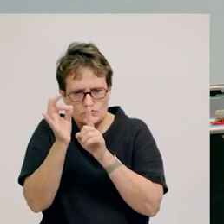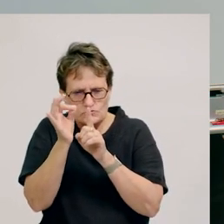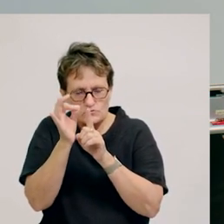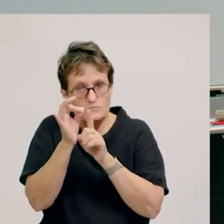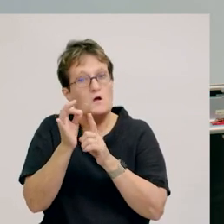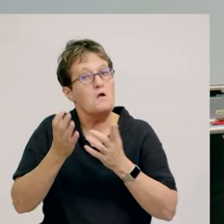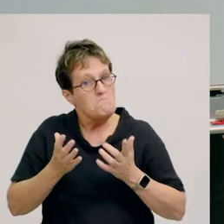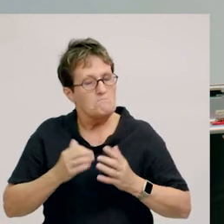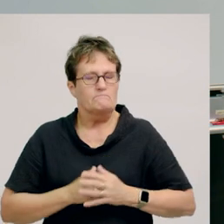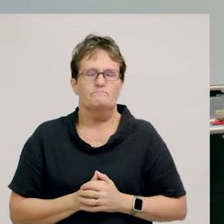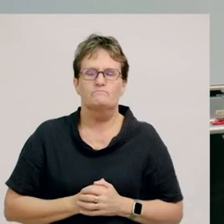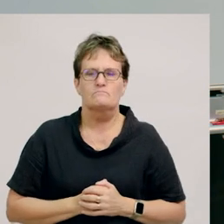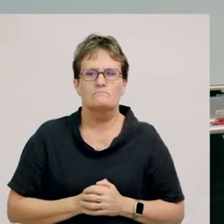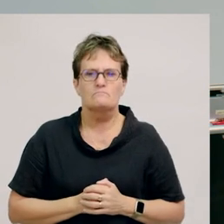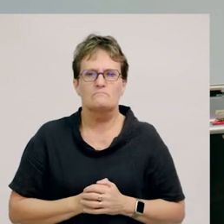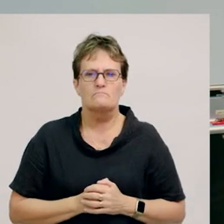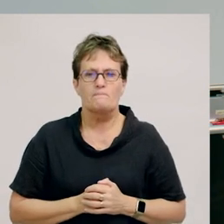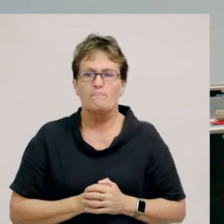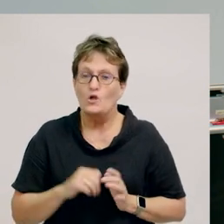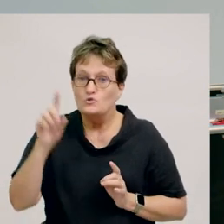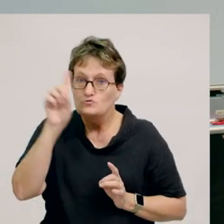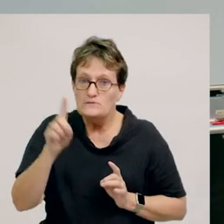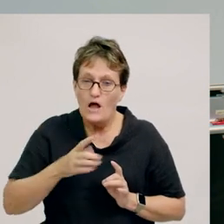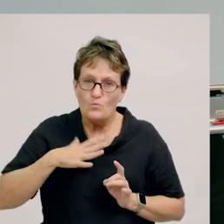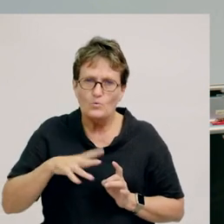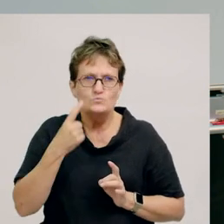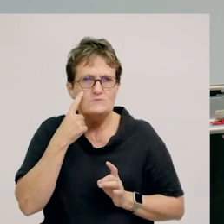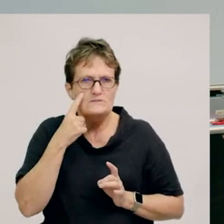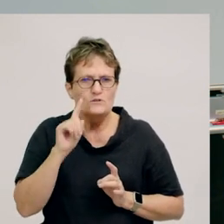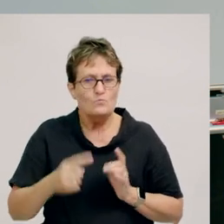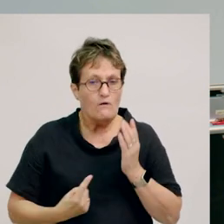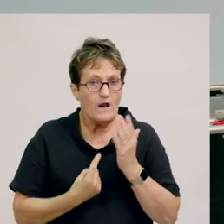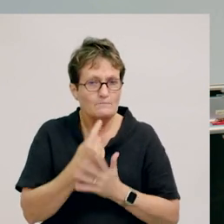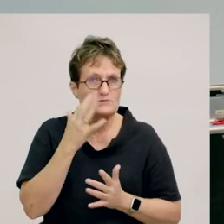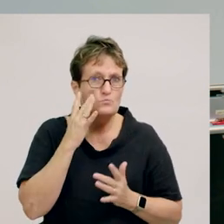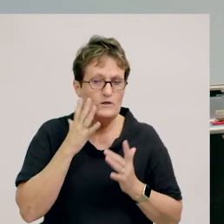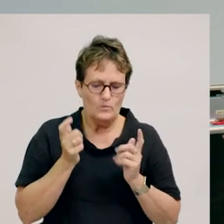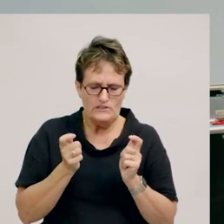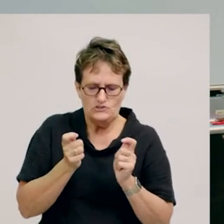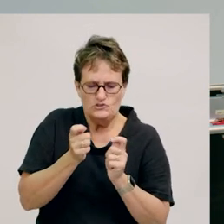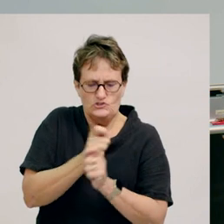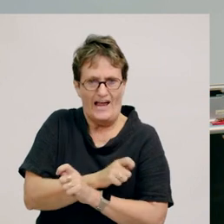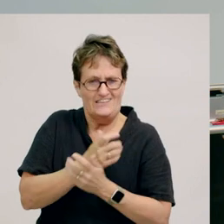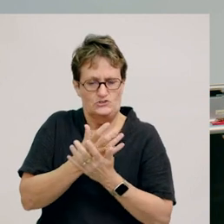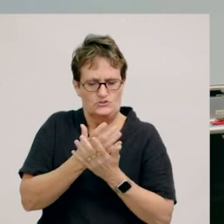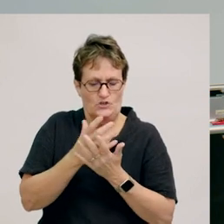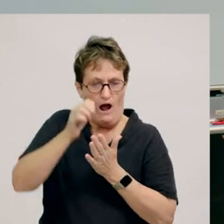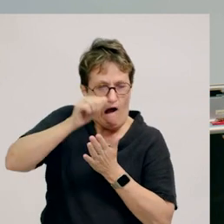Now, we’re going to investigate what happens when you change the strength of a push or pull.